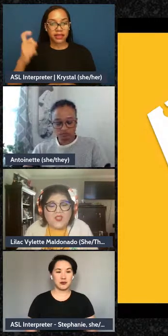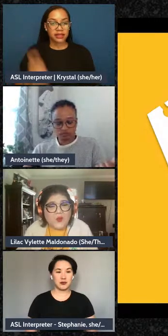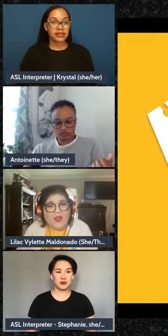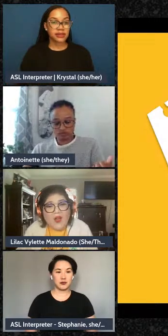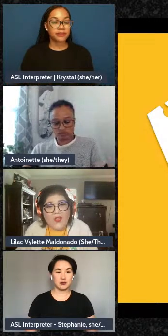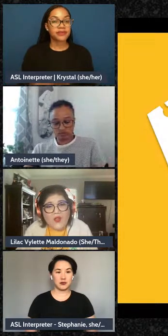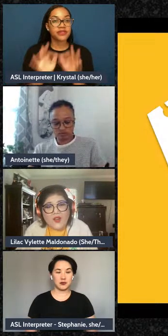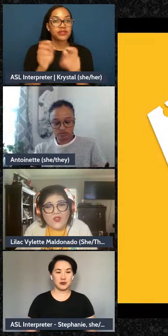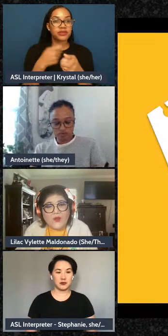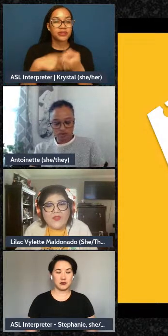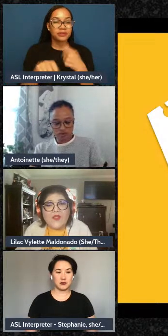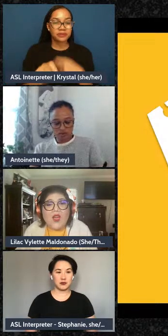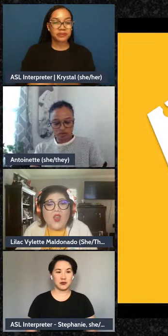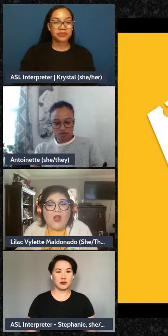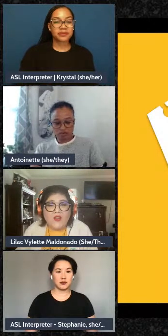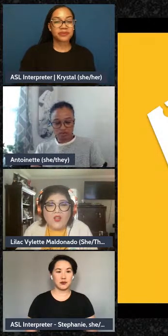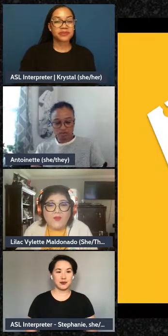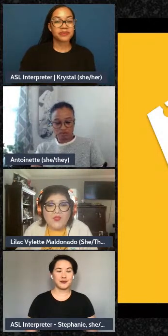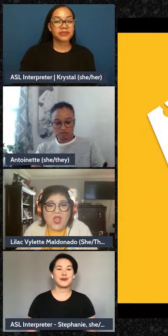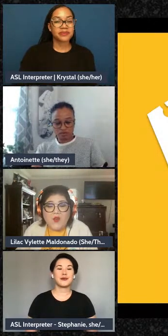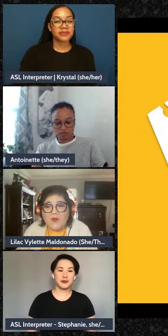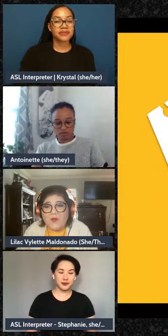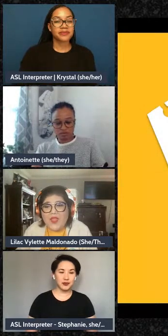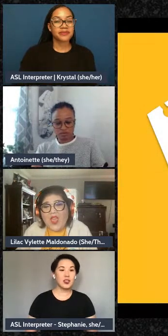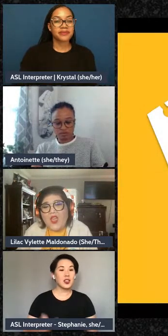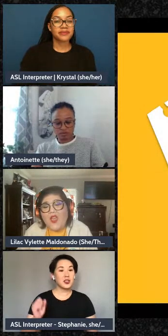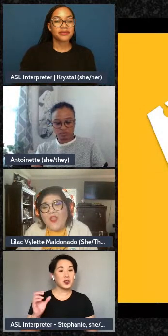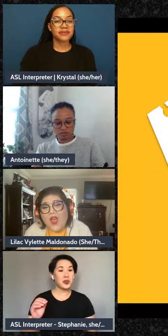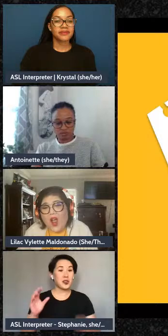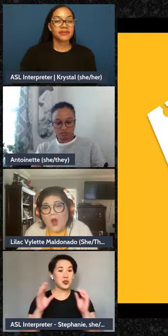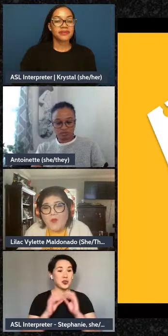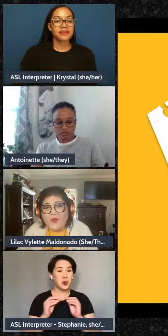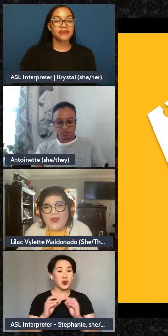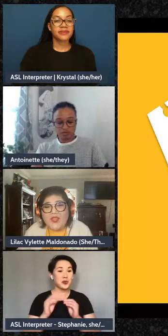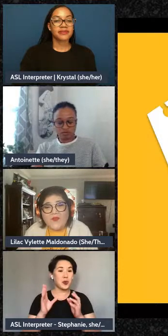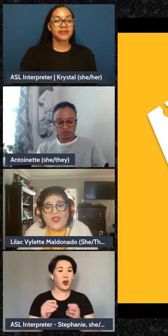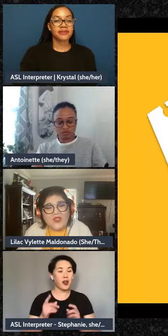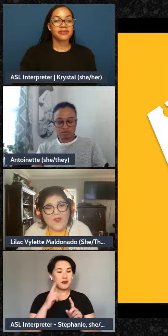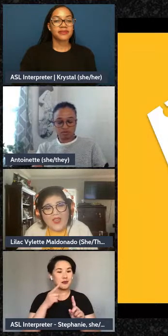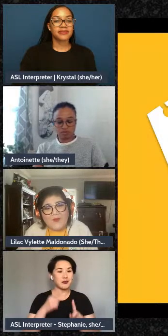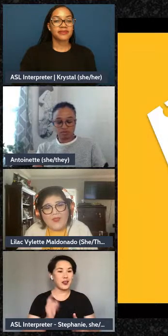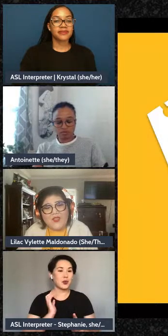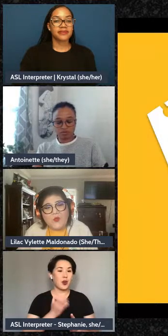to author our stories on our terms and remember that that our perspective is valid because we